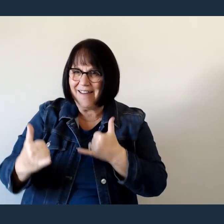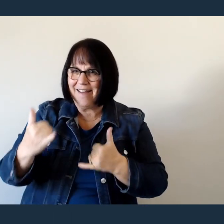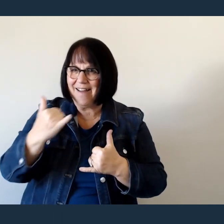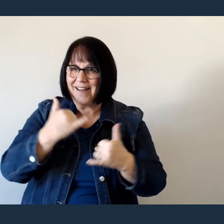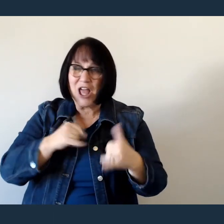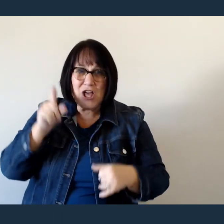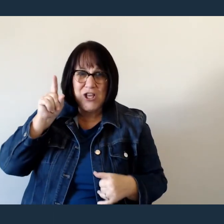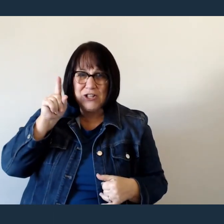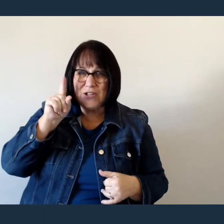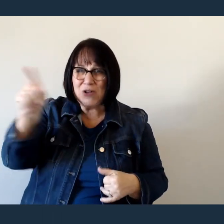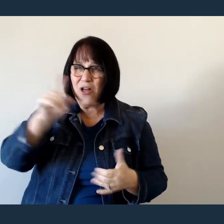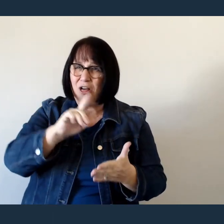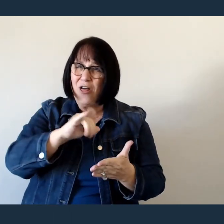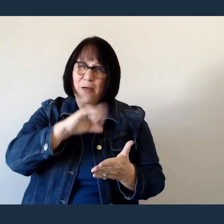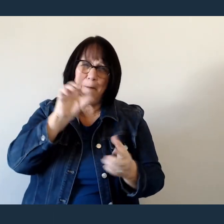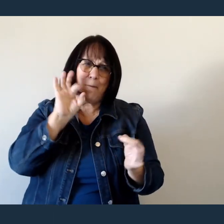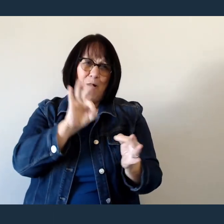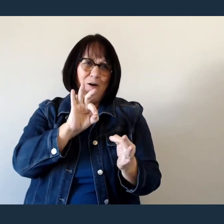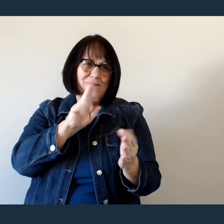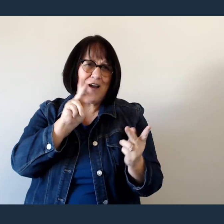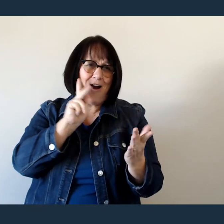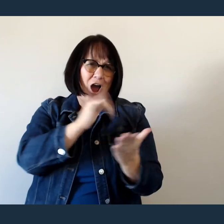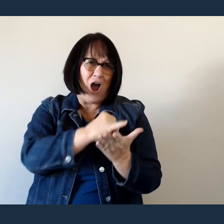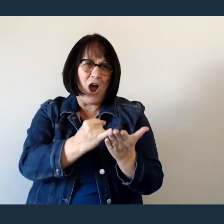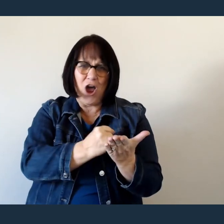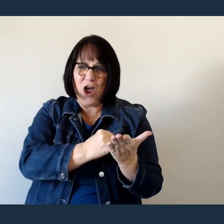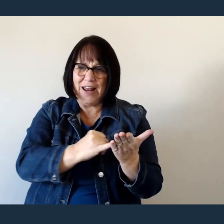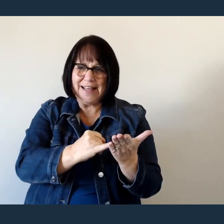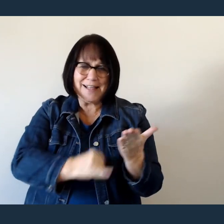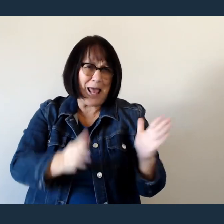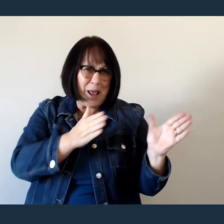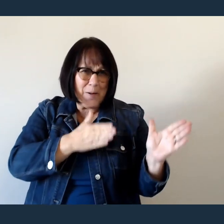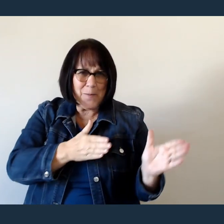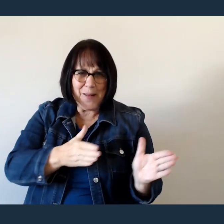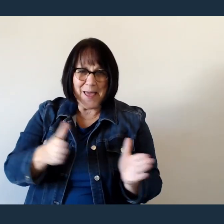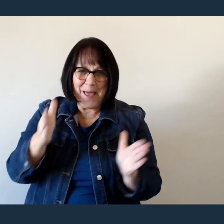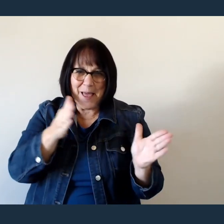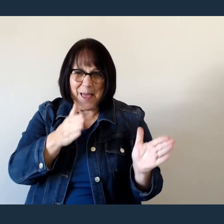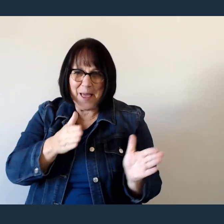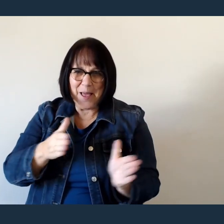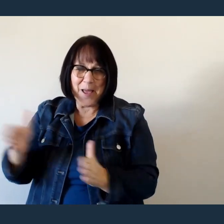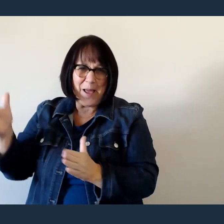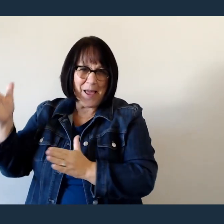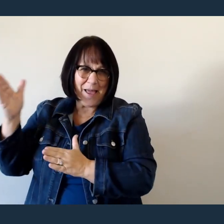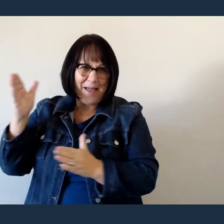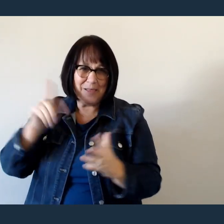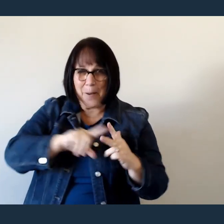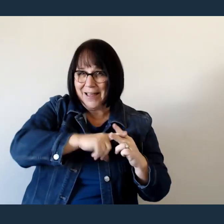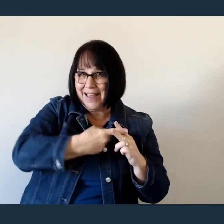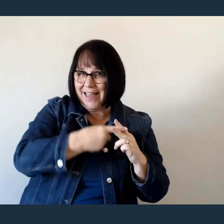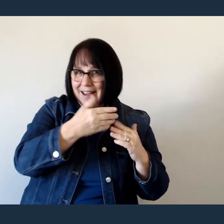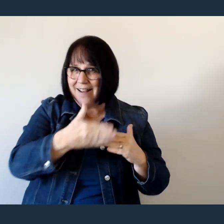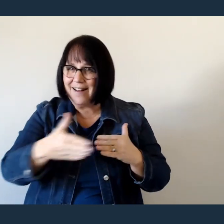You're an artist and a potter I'm the canvas and the clay